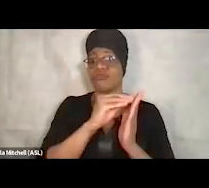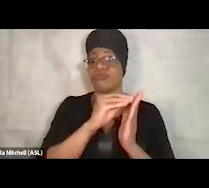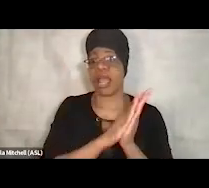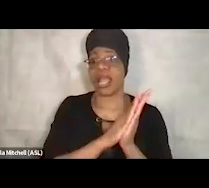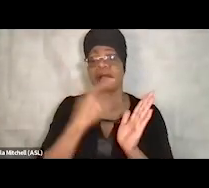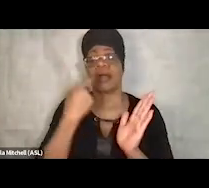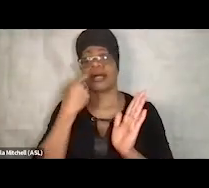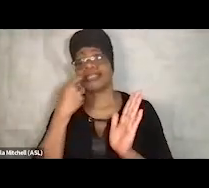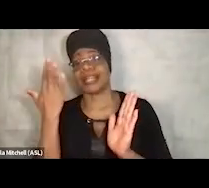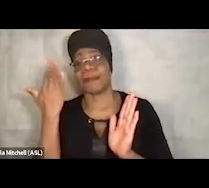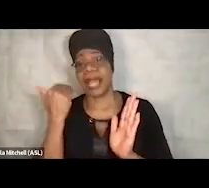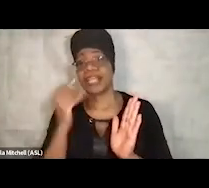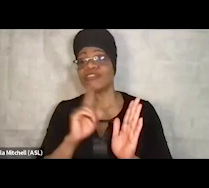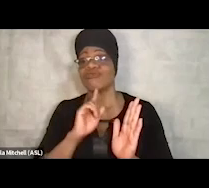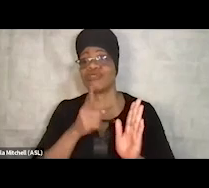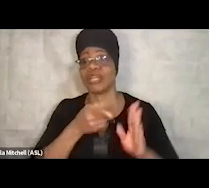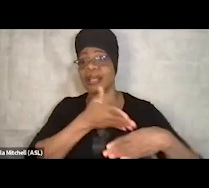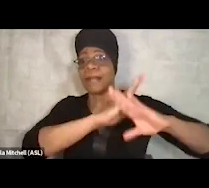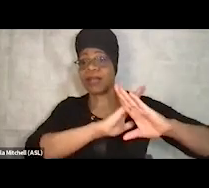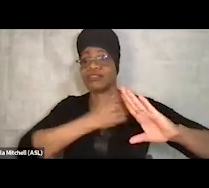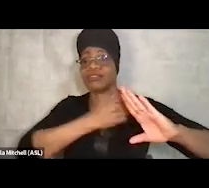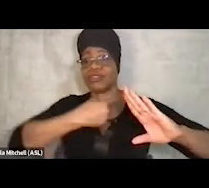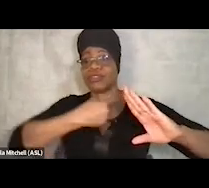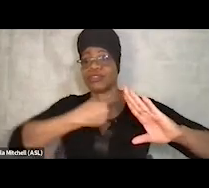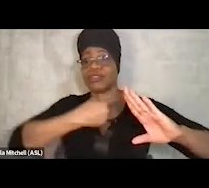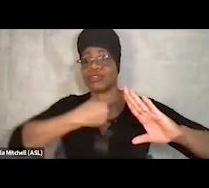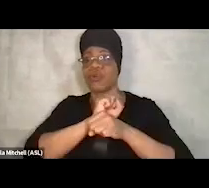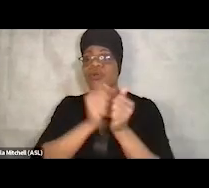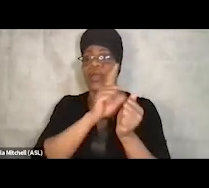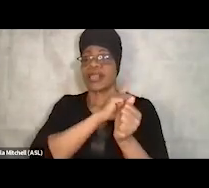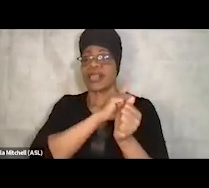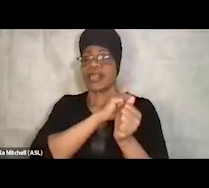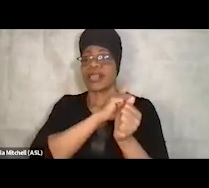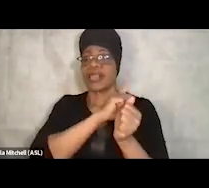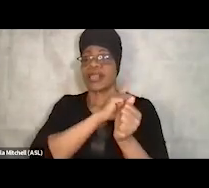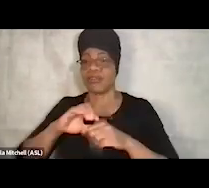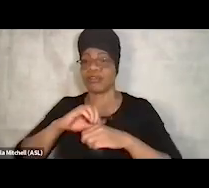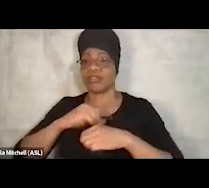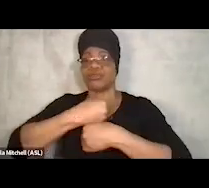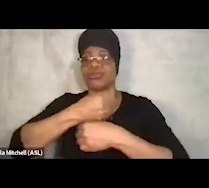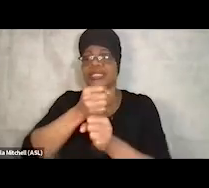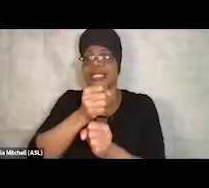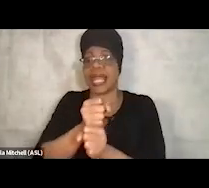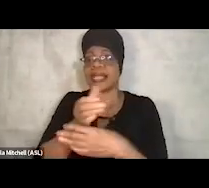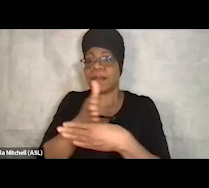So as we work with landlords, create those partnerships, we can address some of those housing issues.